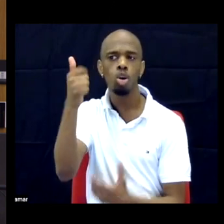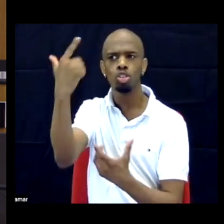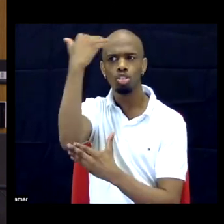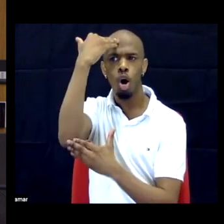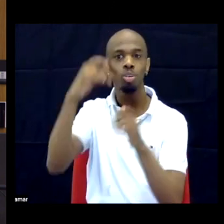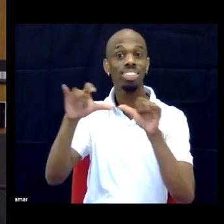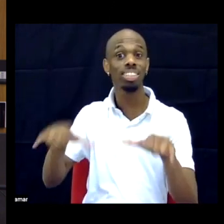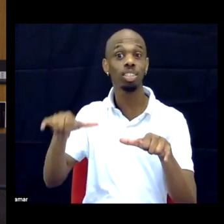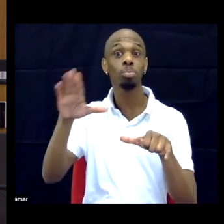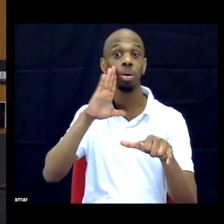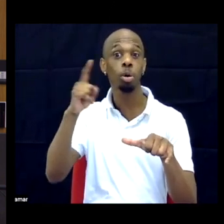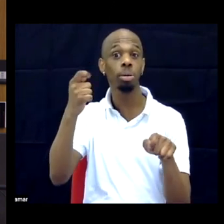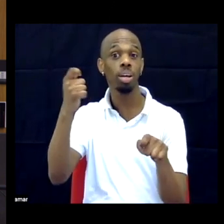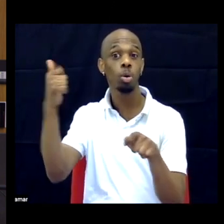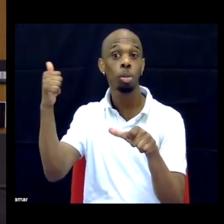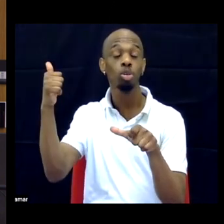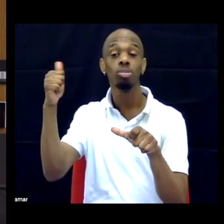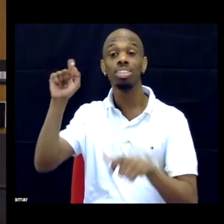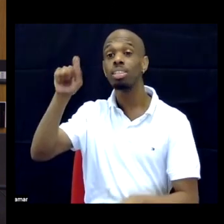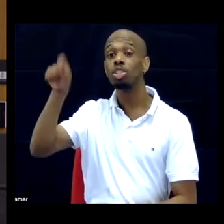Wild Wild West, so who knows?